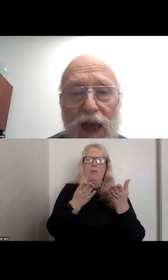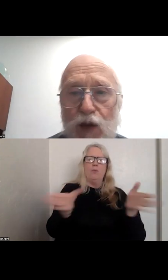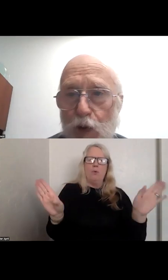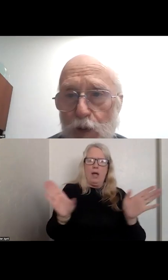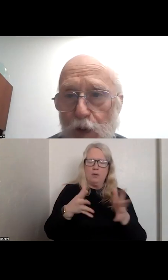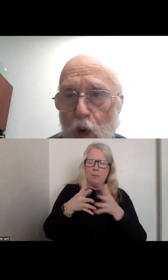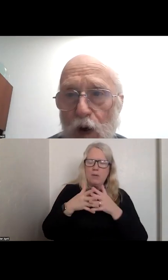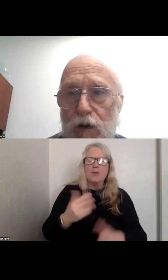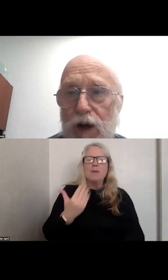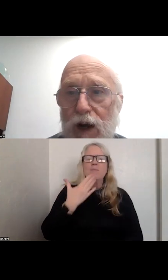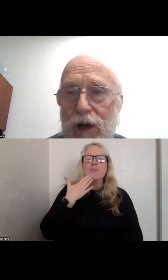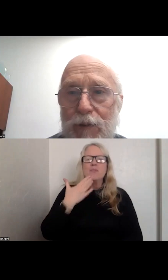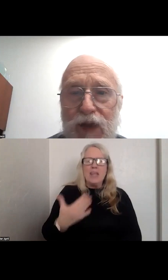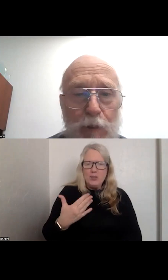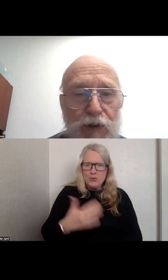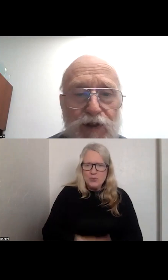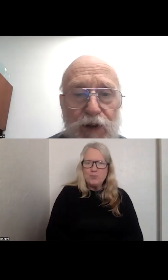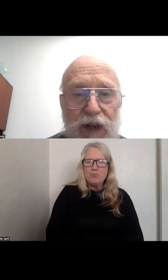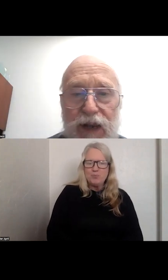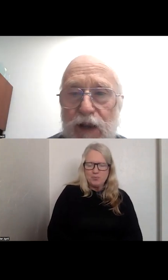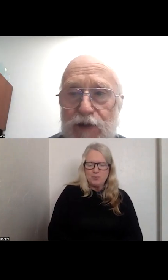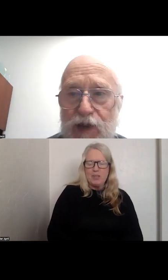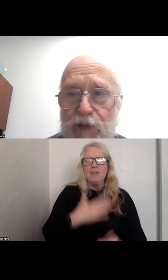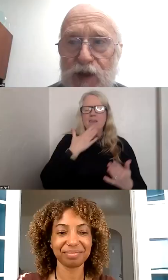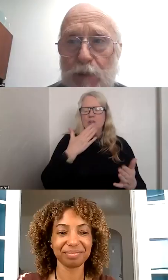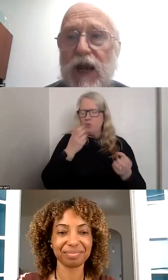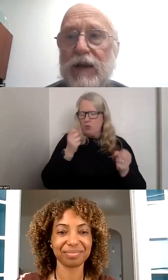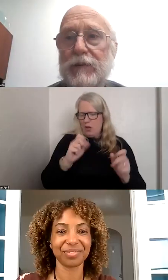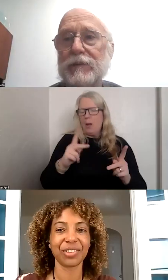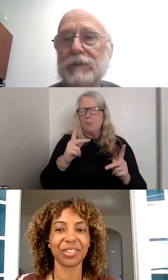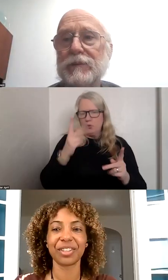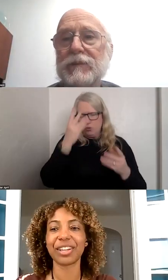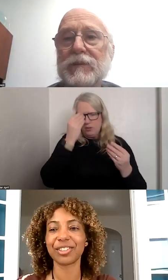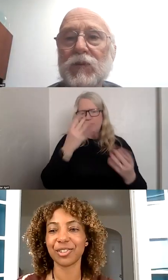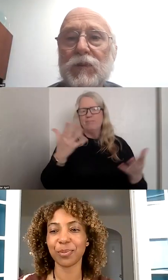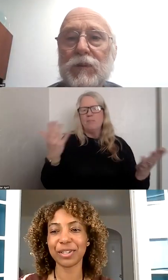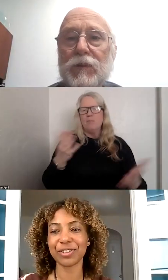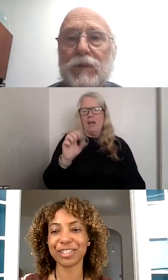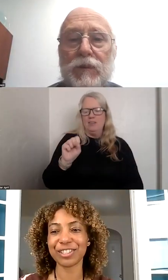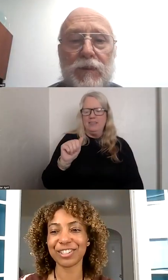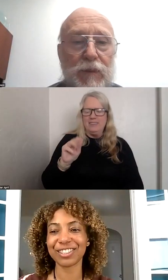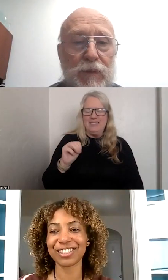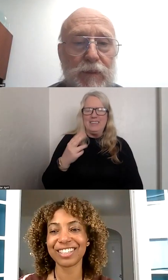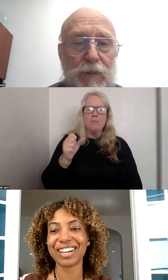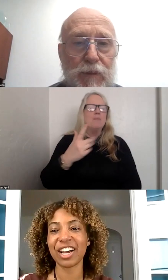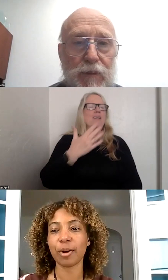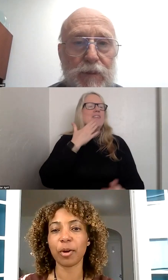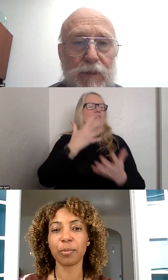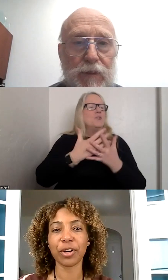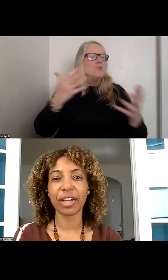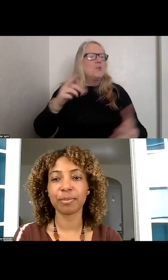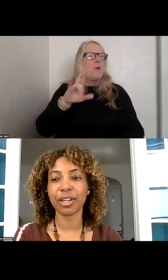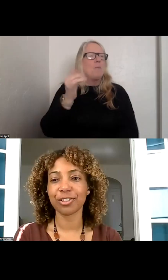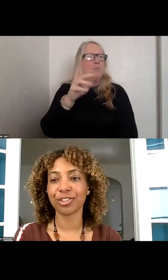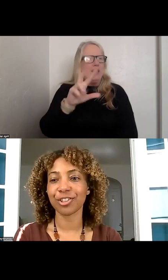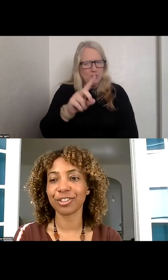THANK YOU FOR THE OPPORTUNITY TO GIVE A SAMHSA UPDATE. : THANKS SO MUCH, RICHARD. I WILL BRING UP DOCTOR